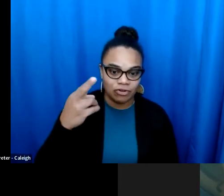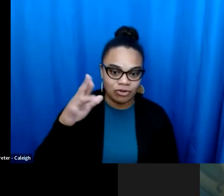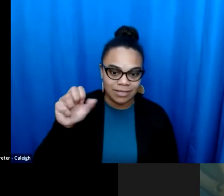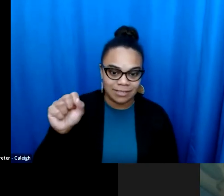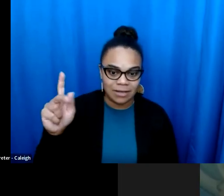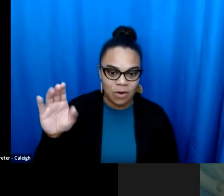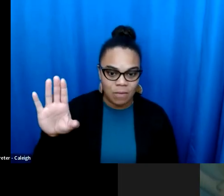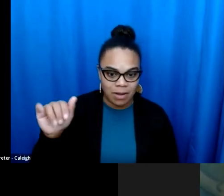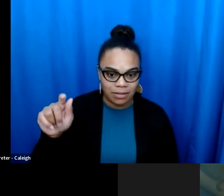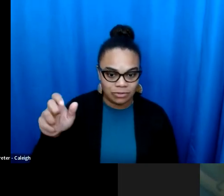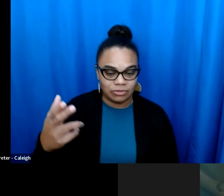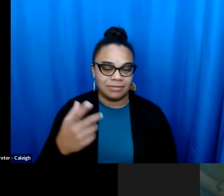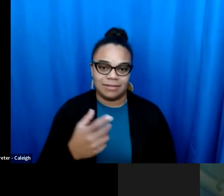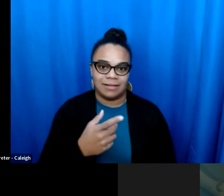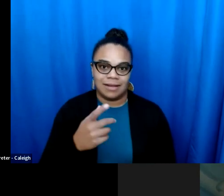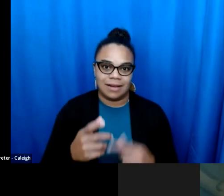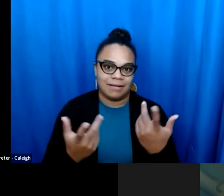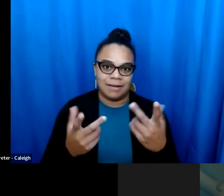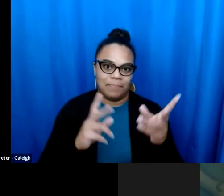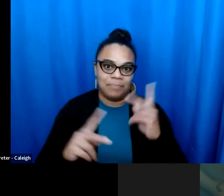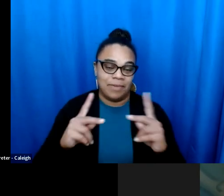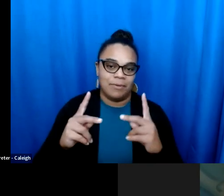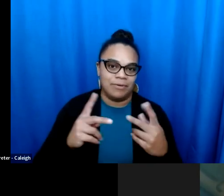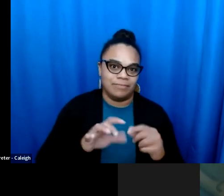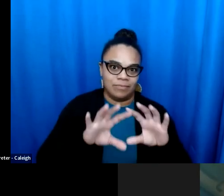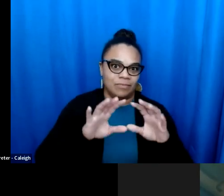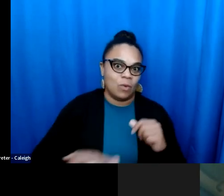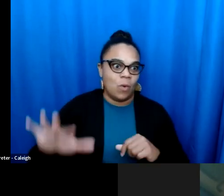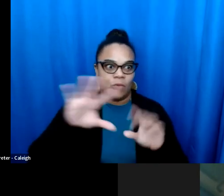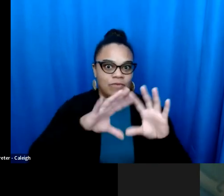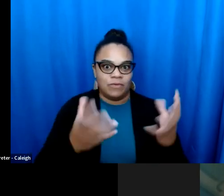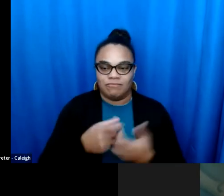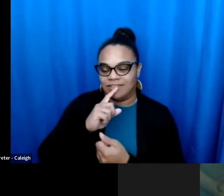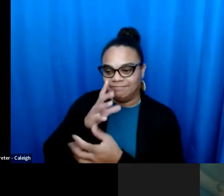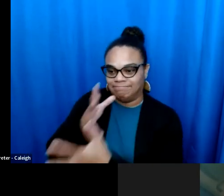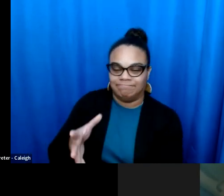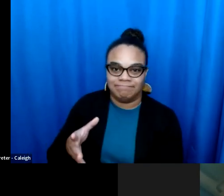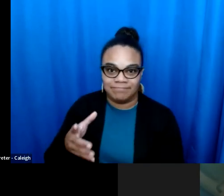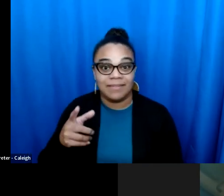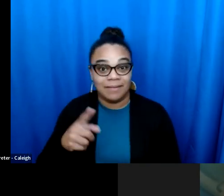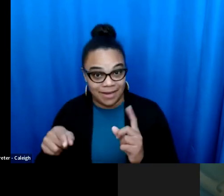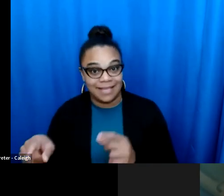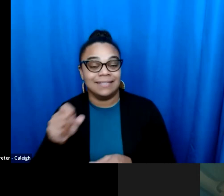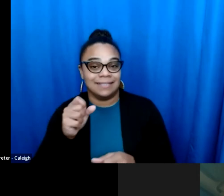have stopped voter restrictions here, you know, Kansas is home to a nationally reviled leader